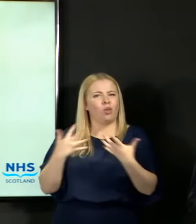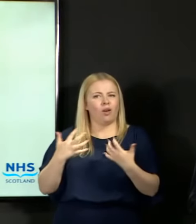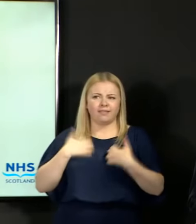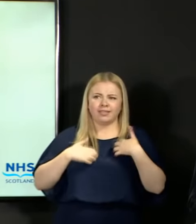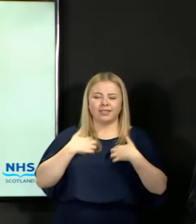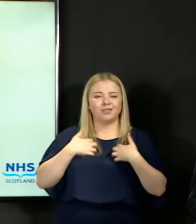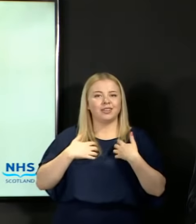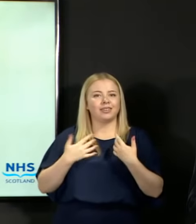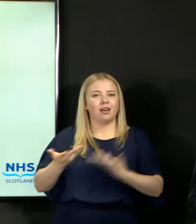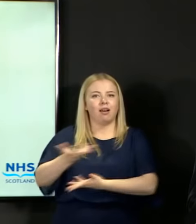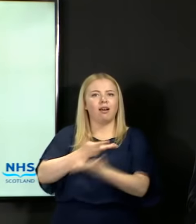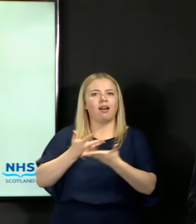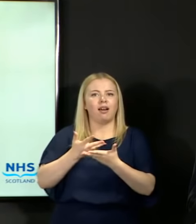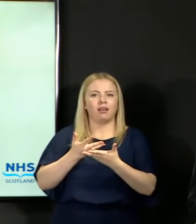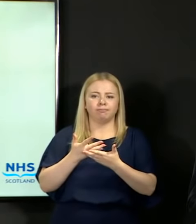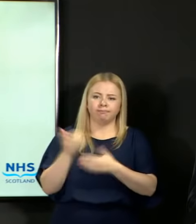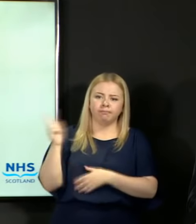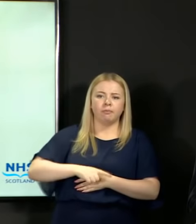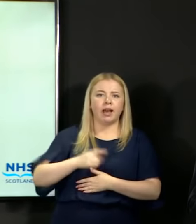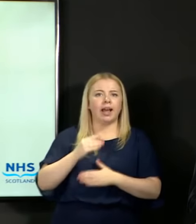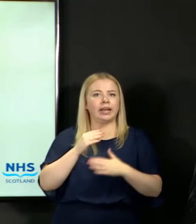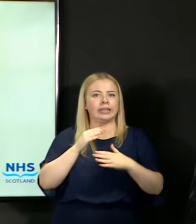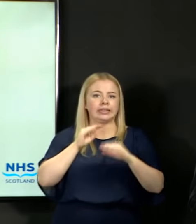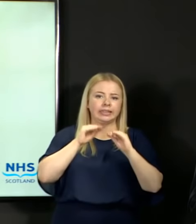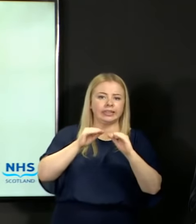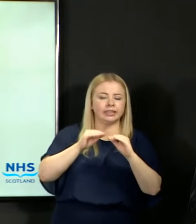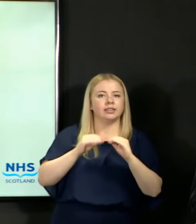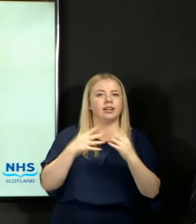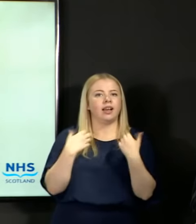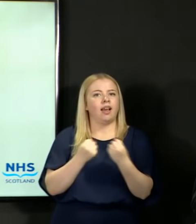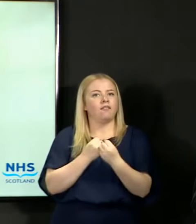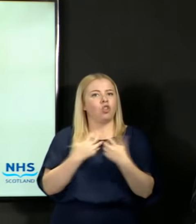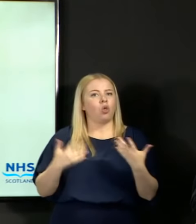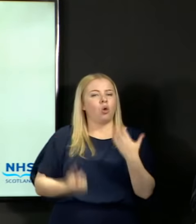education, and taking forward the opportunities that quite clearly young people have been